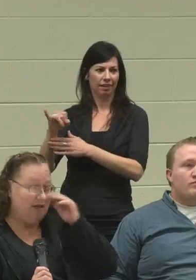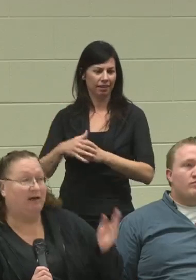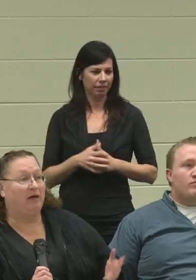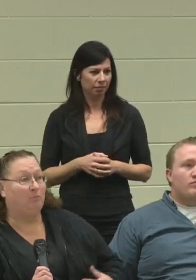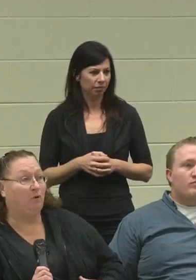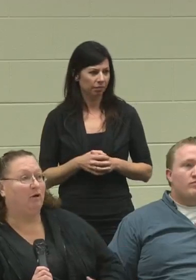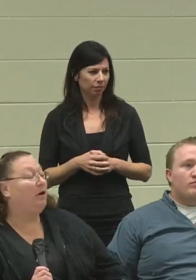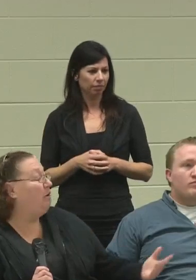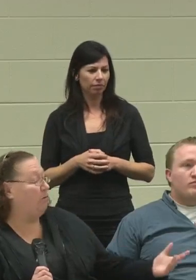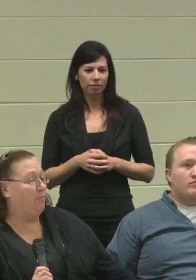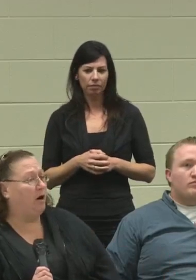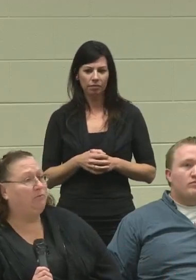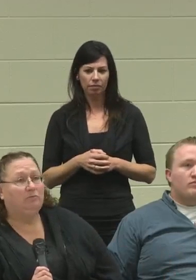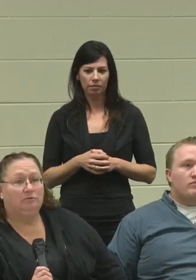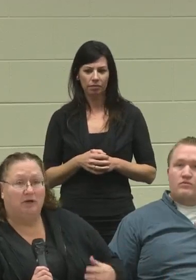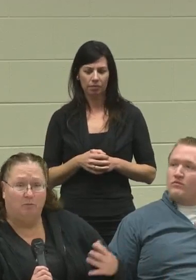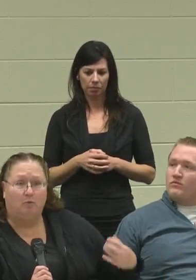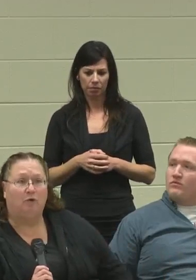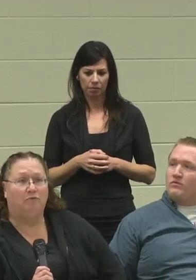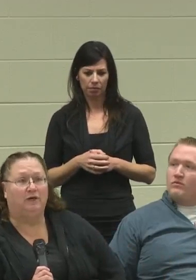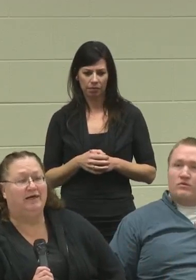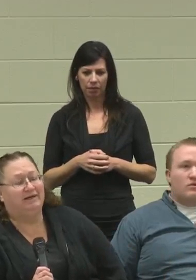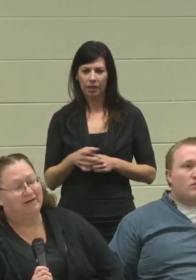that can make more. Well, Mom, come work with me!"